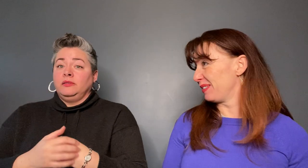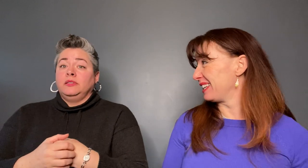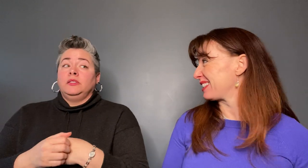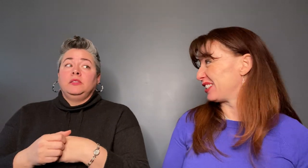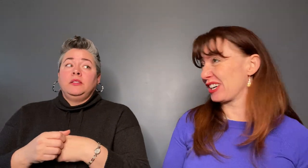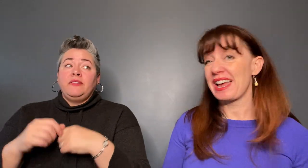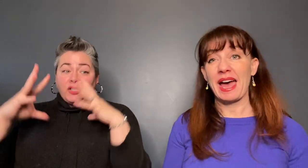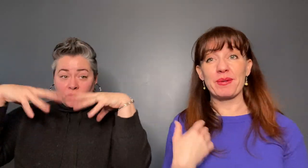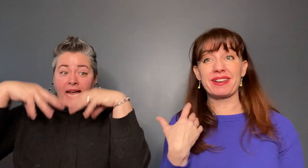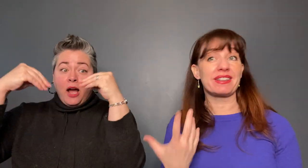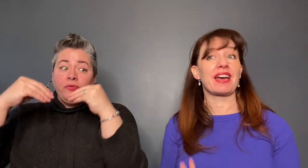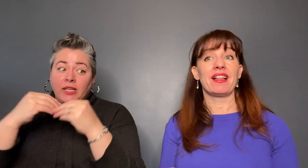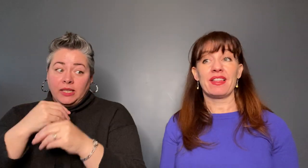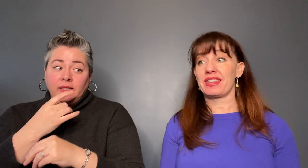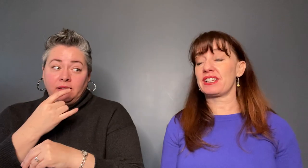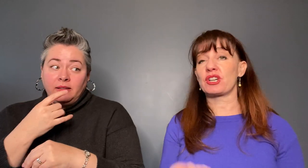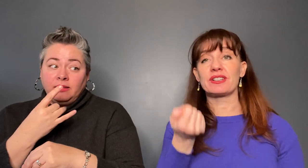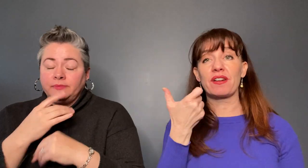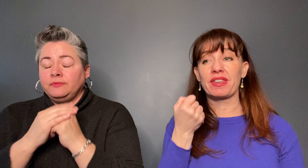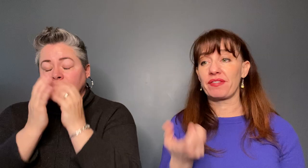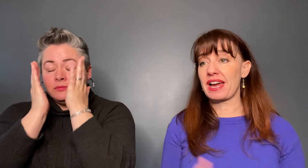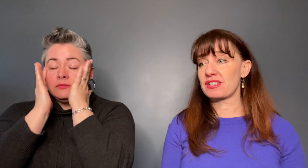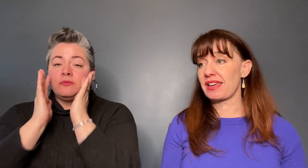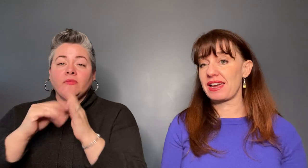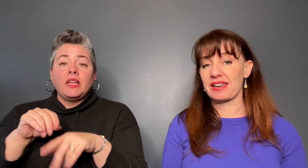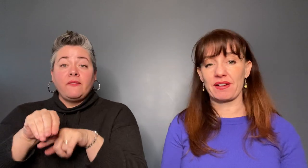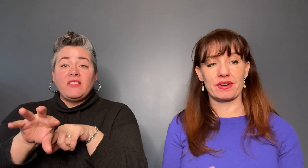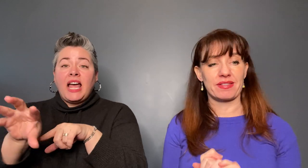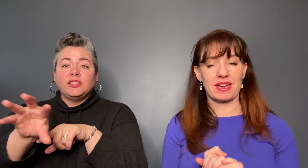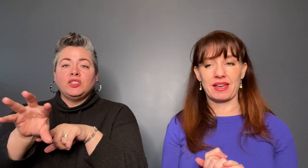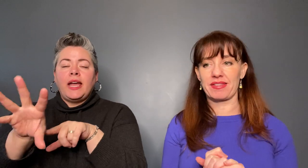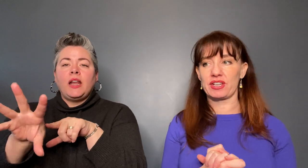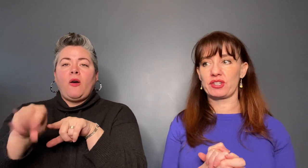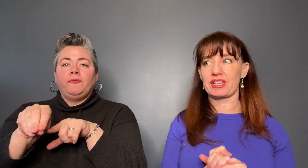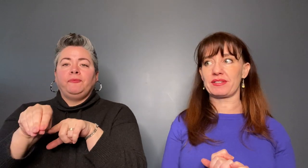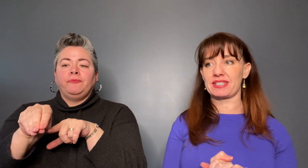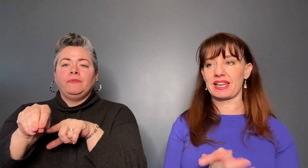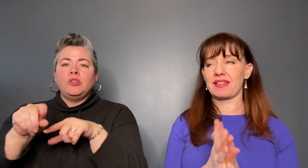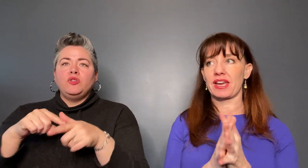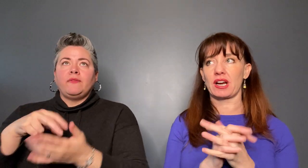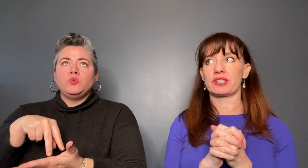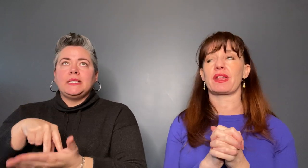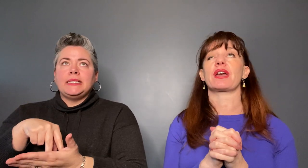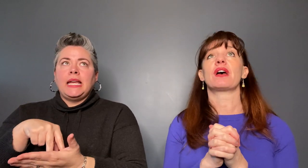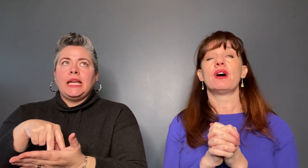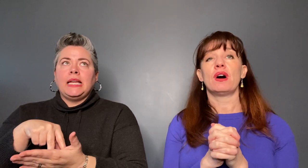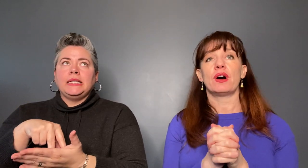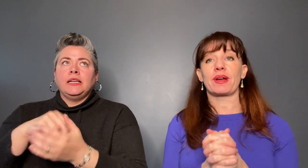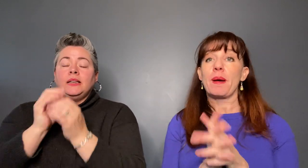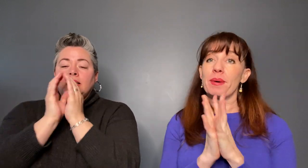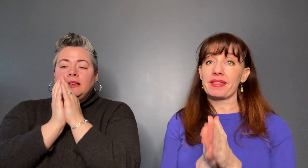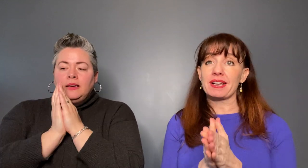flashlight and everything, you just have to stand there and you're like